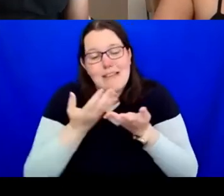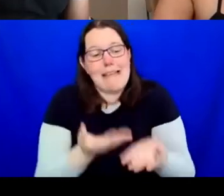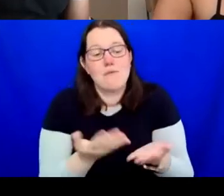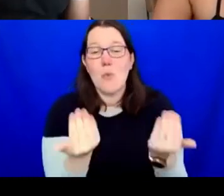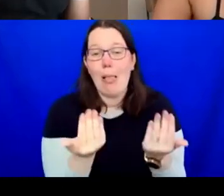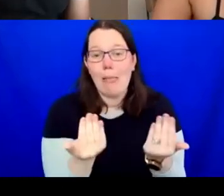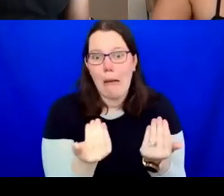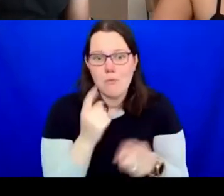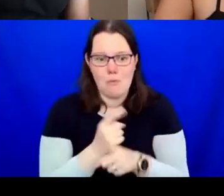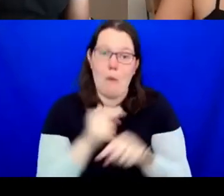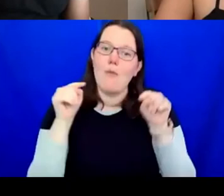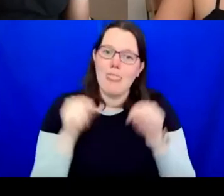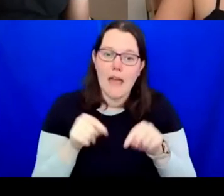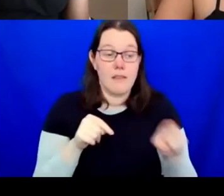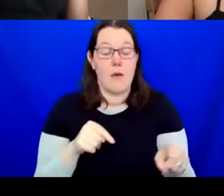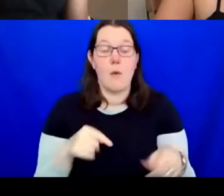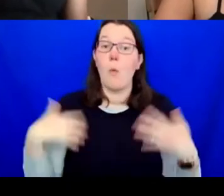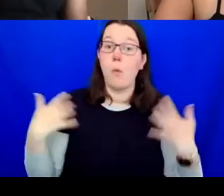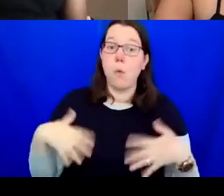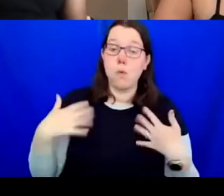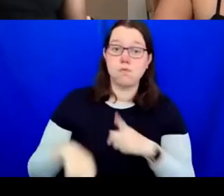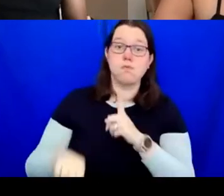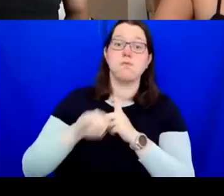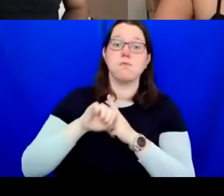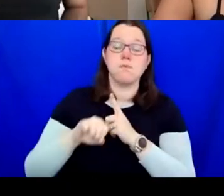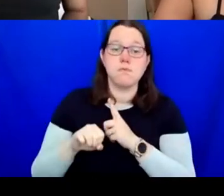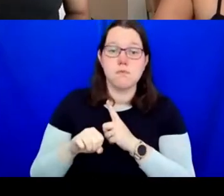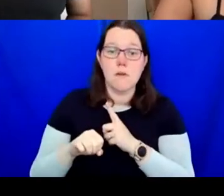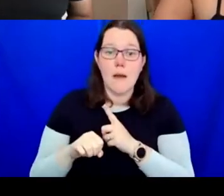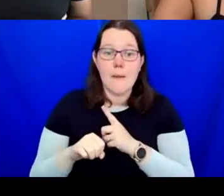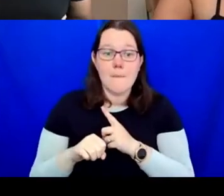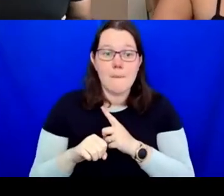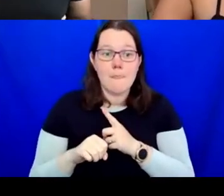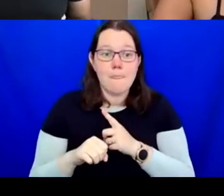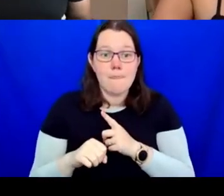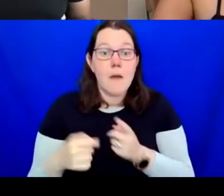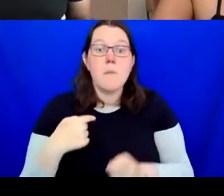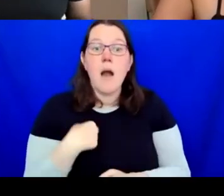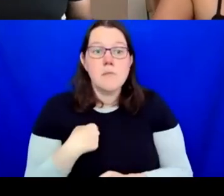type of approach. If I'm honest I haven't seen anything like that in any institution.